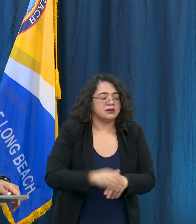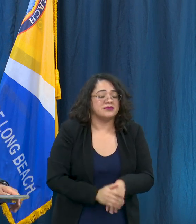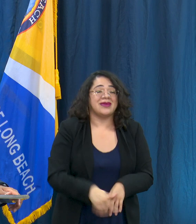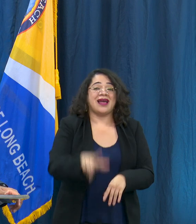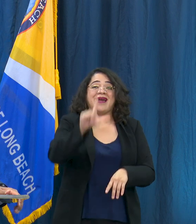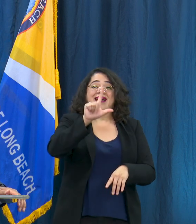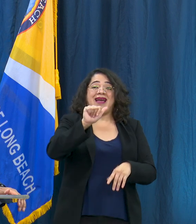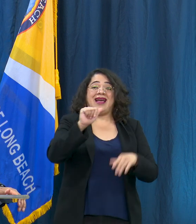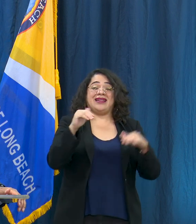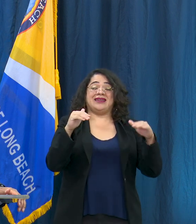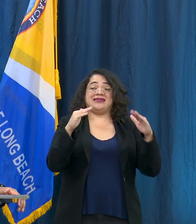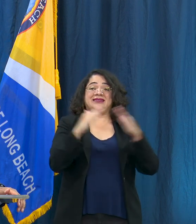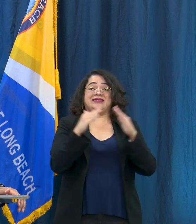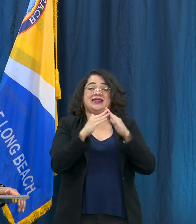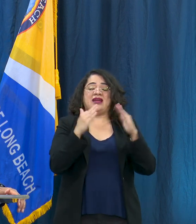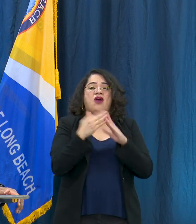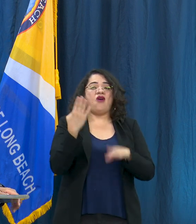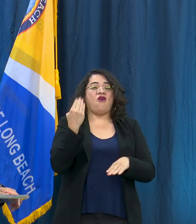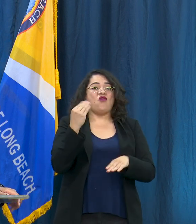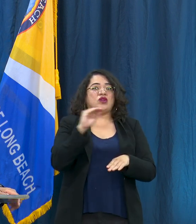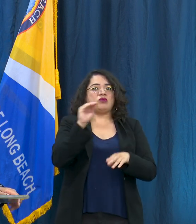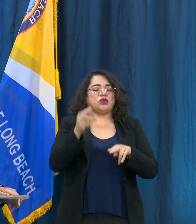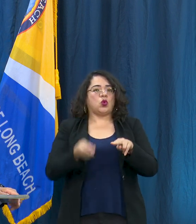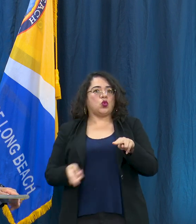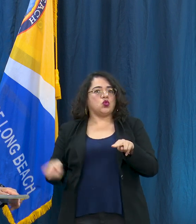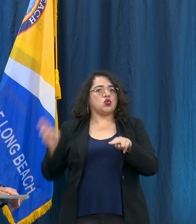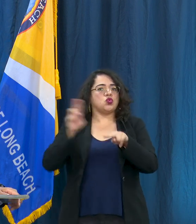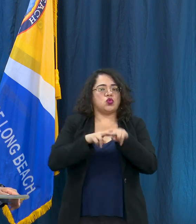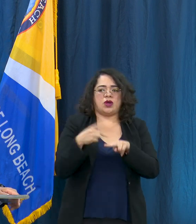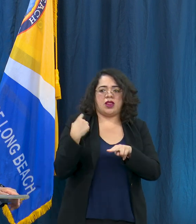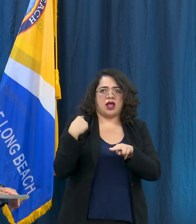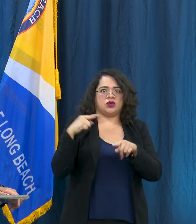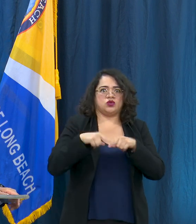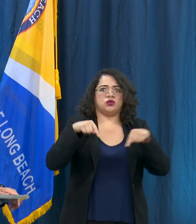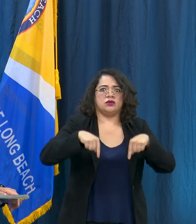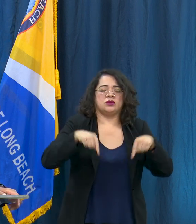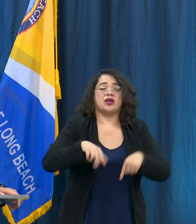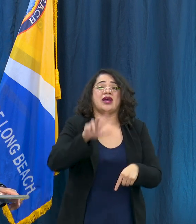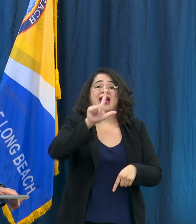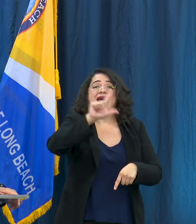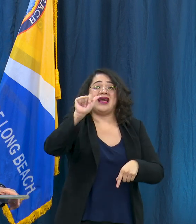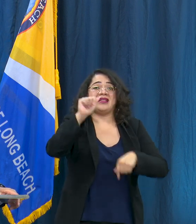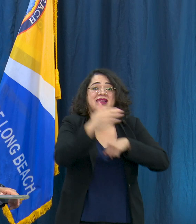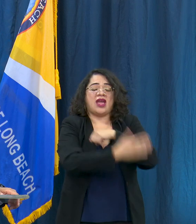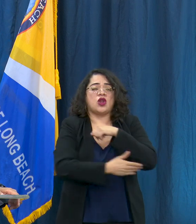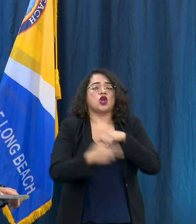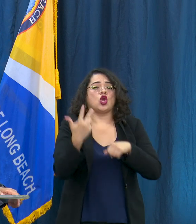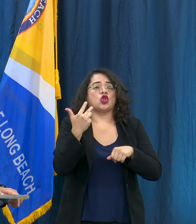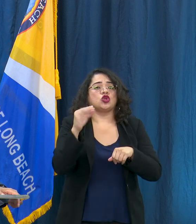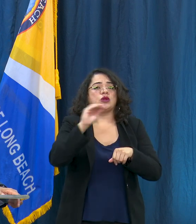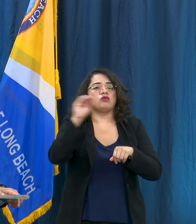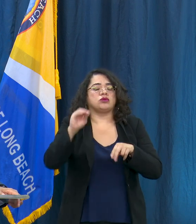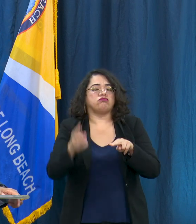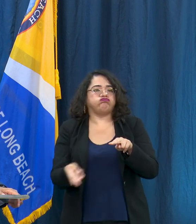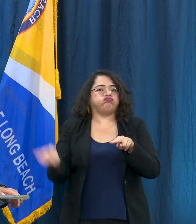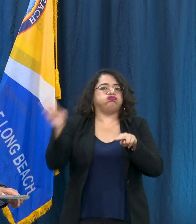a 14 percent increase and LA County had about a 13 percent increased countywide.